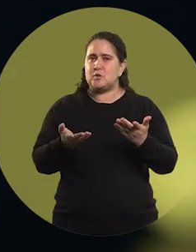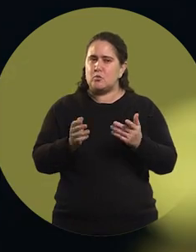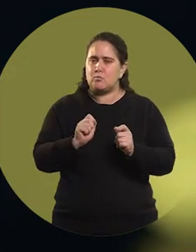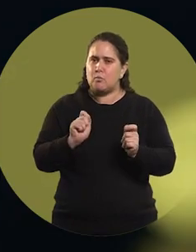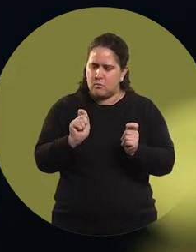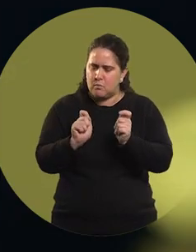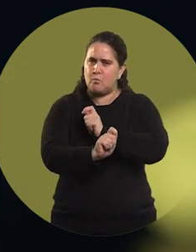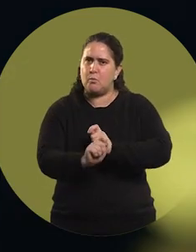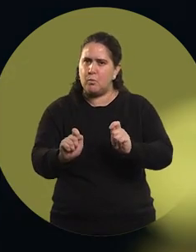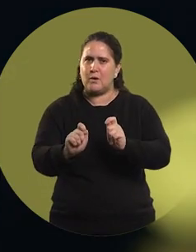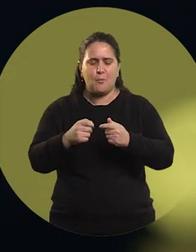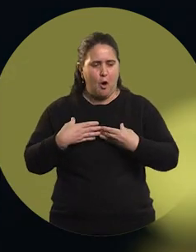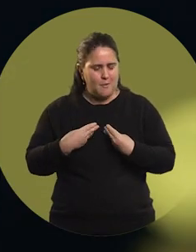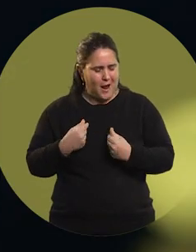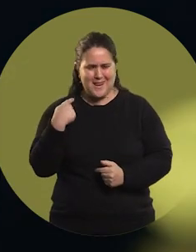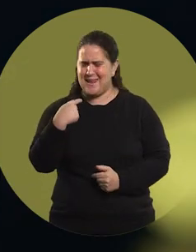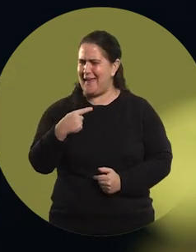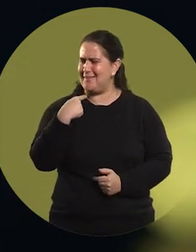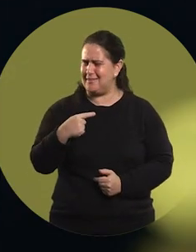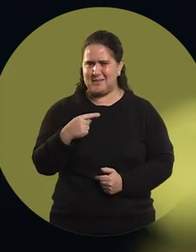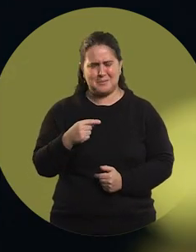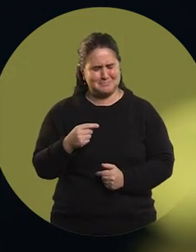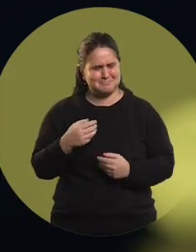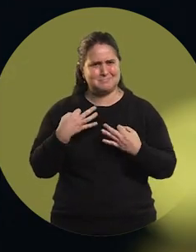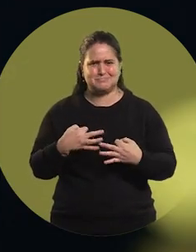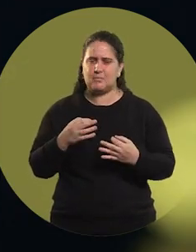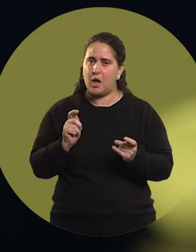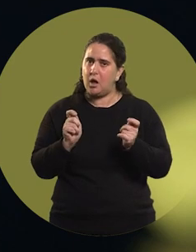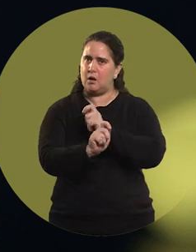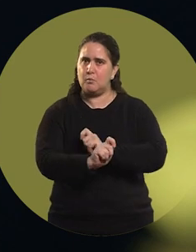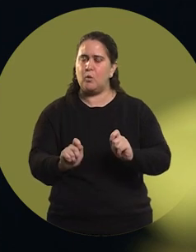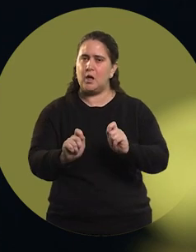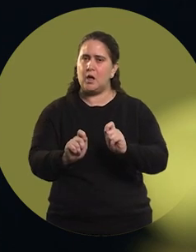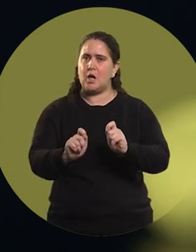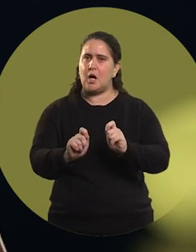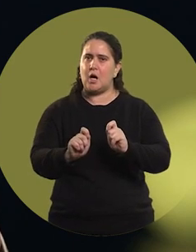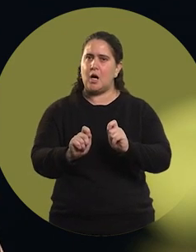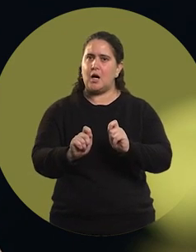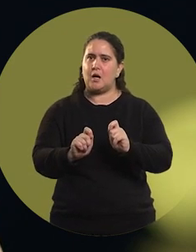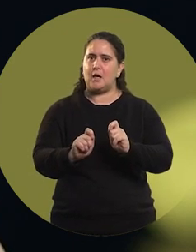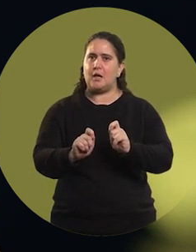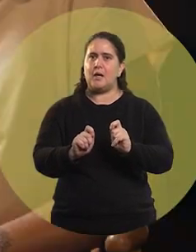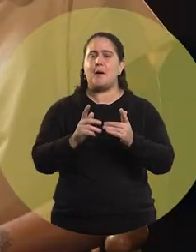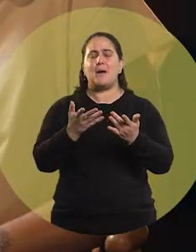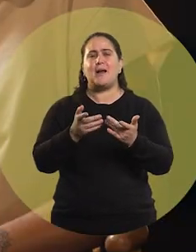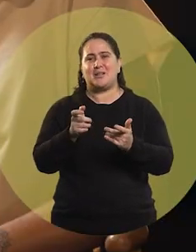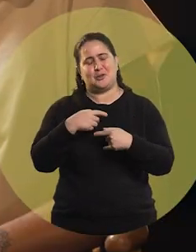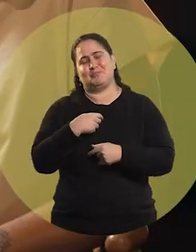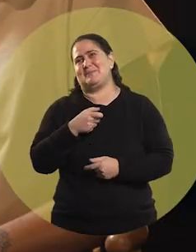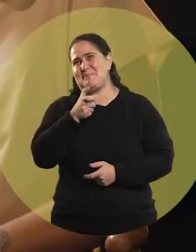And I was able to transform all those very negative emotions into fuel, speaking in racing terms,